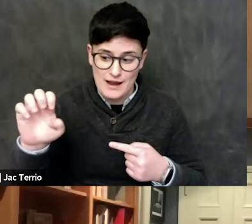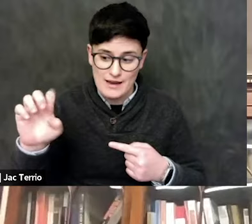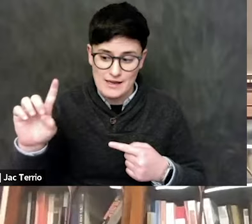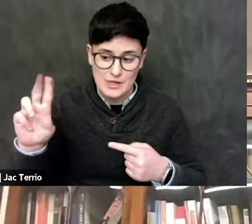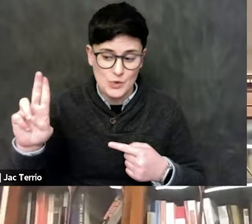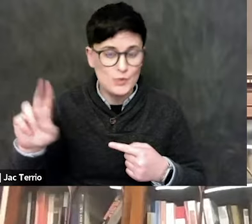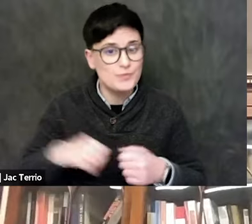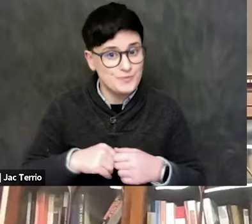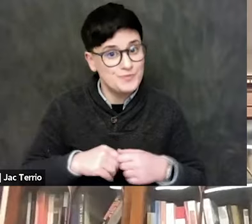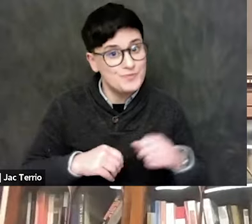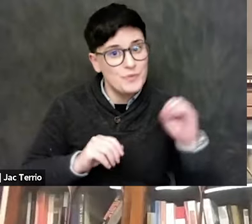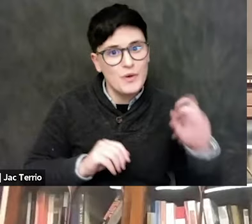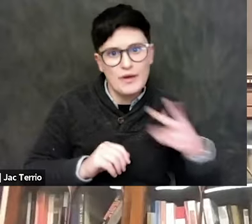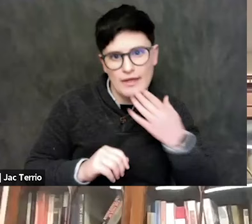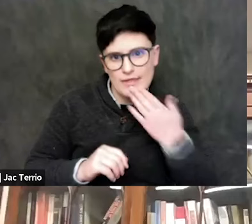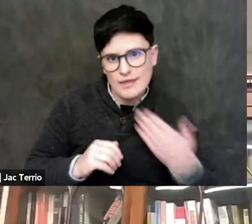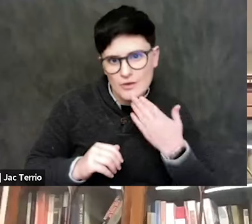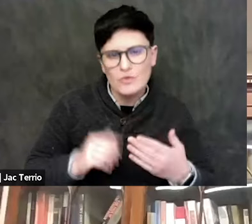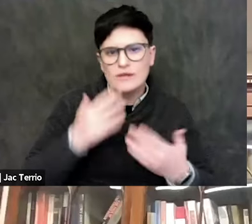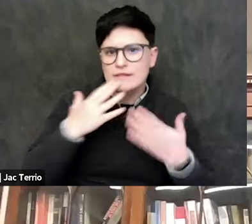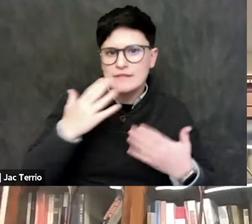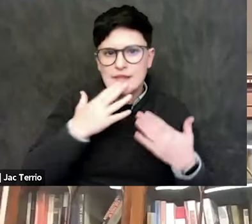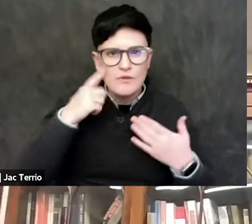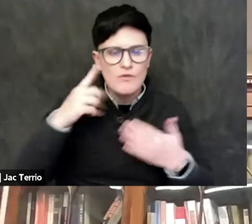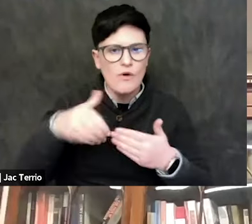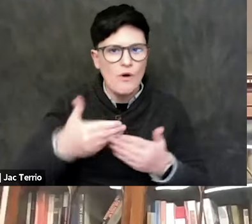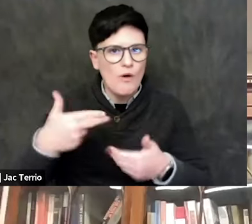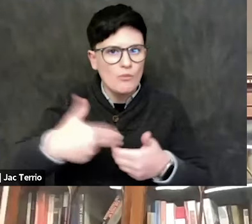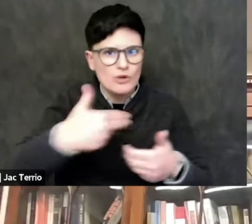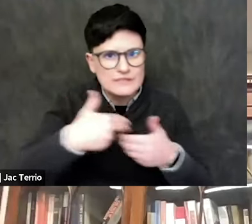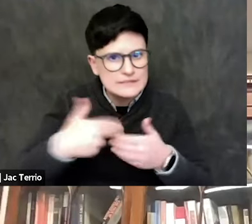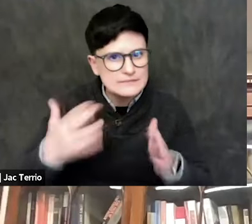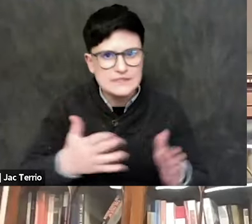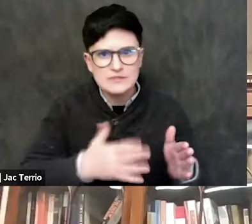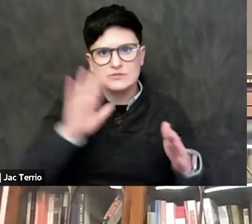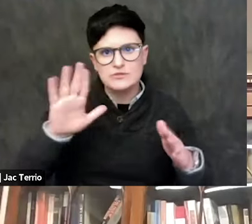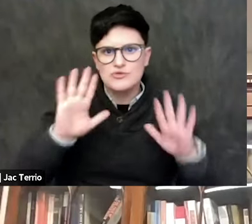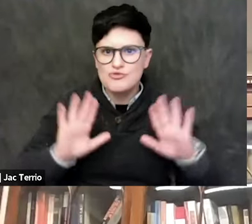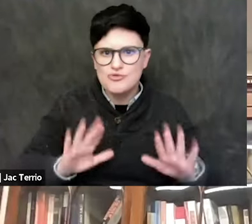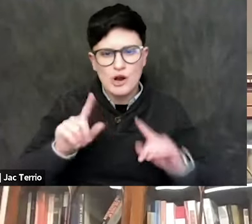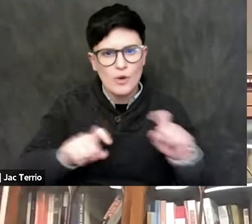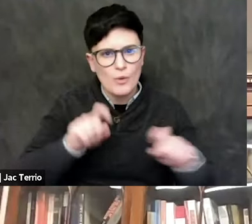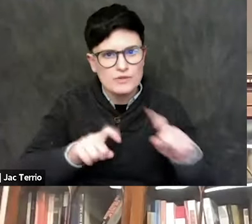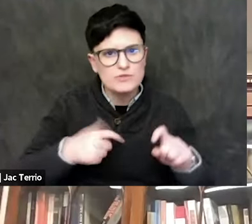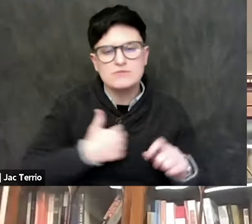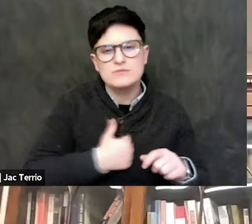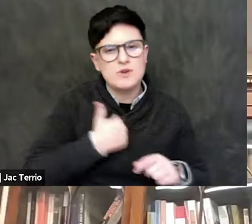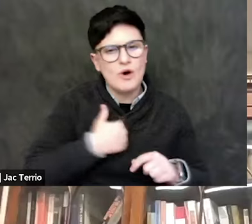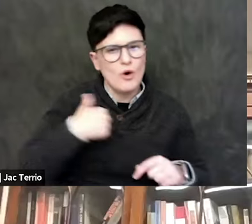Okay, terrific, thank you. And thank you to all the participants for your great questions. And I apologize not for not being able to answer